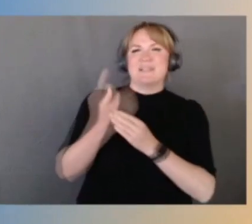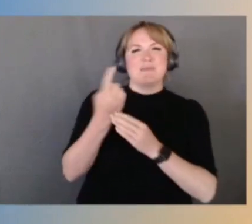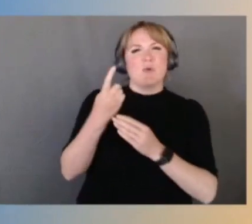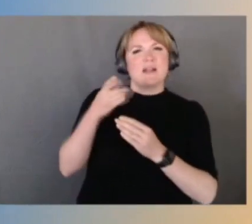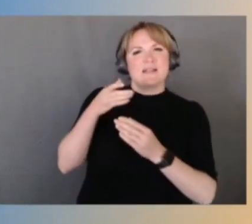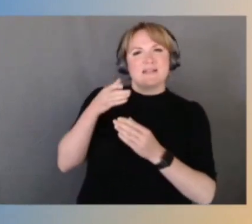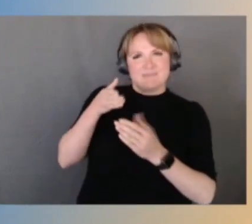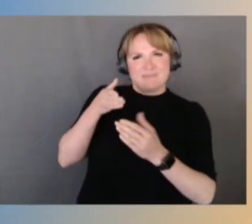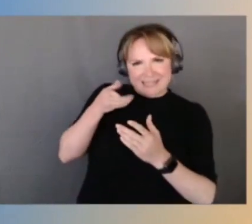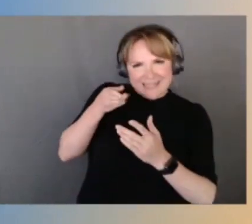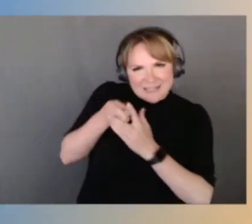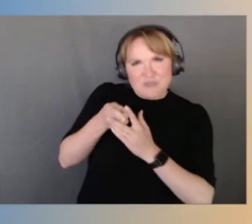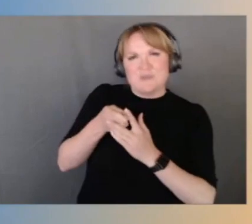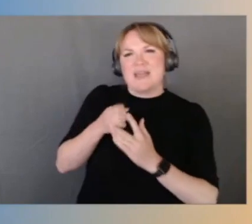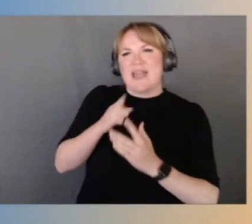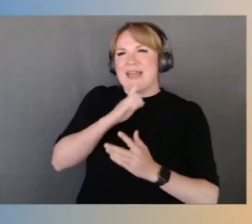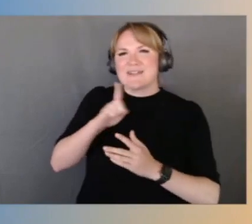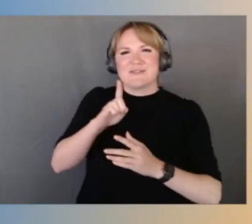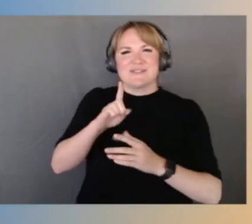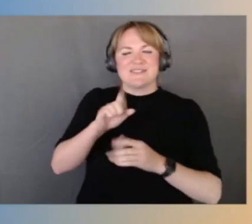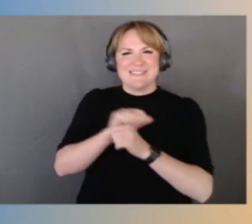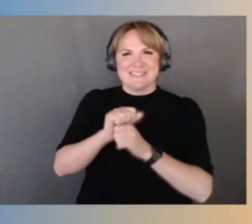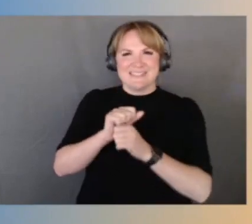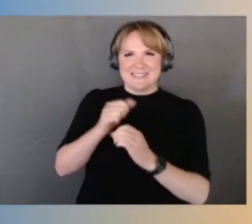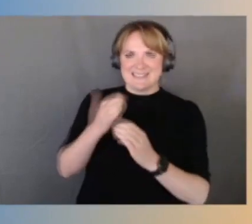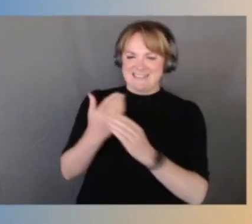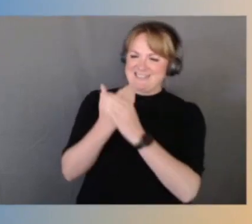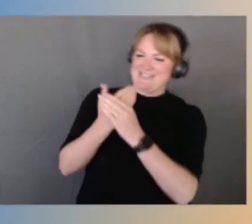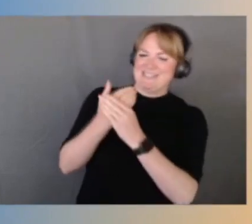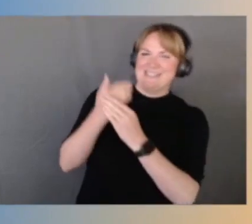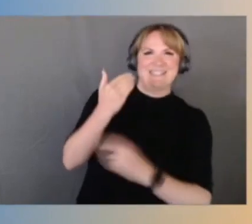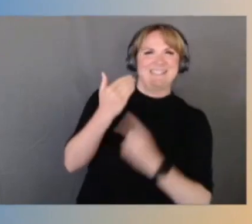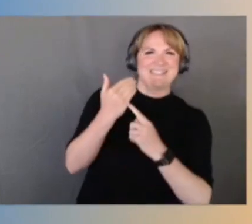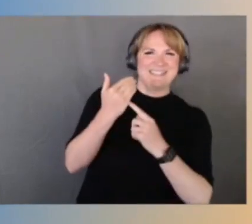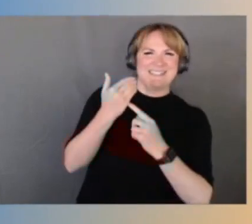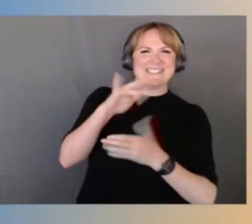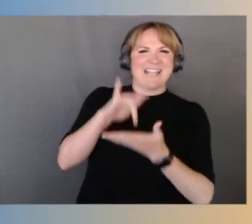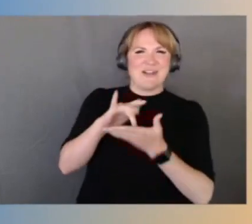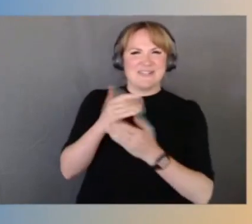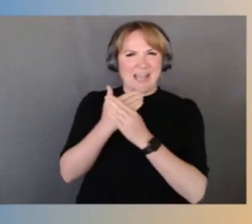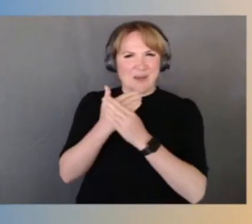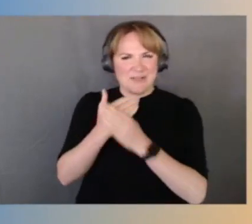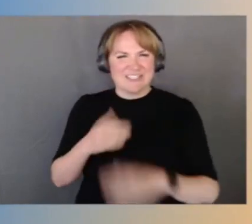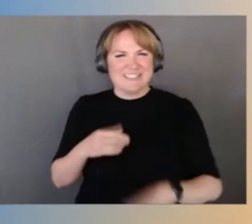the actual center of that sandwich. And sometimes when you're doing content creation, it feels like you gotta have